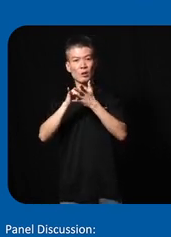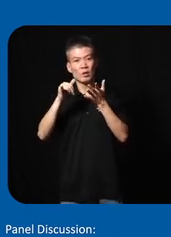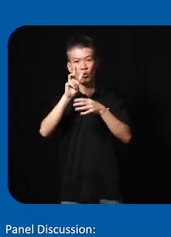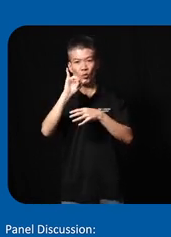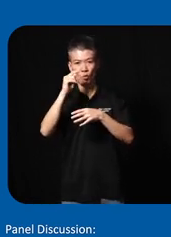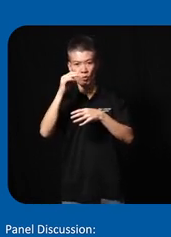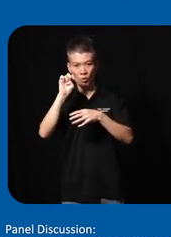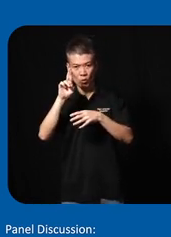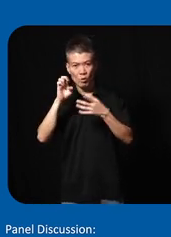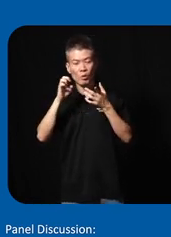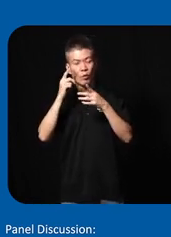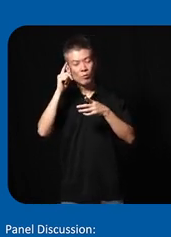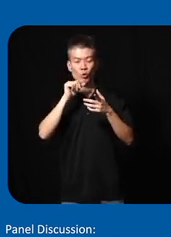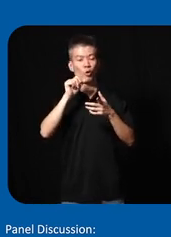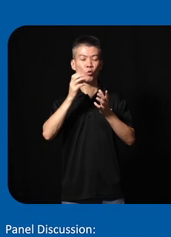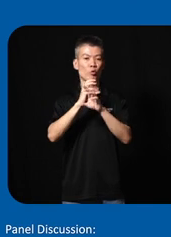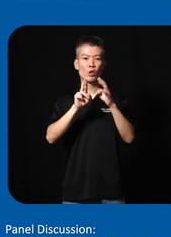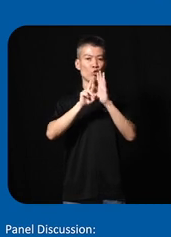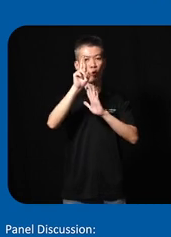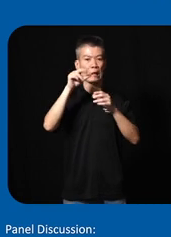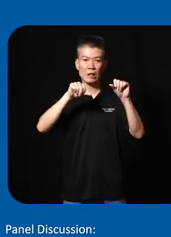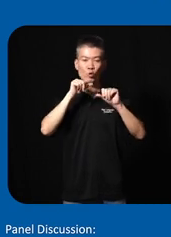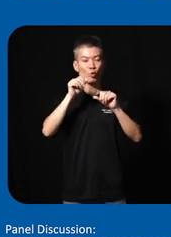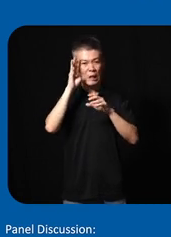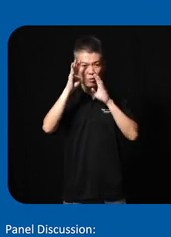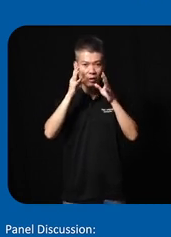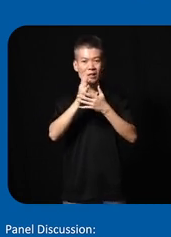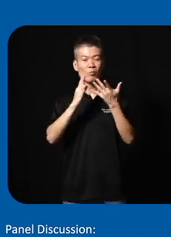weren't going to create rocket science here we're not going to invent something completely new and